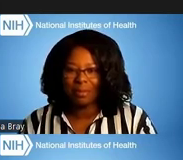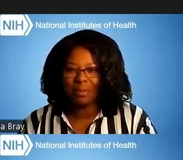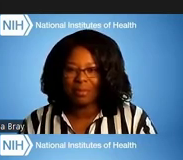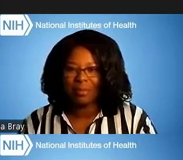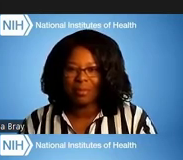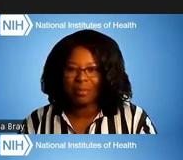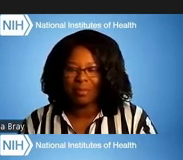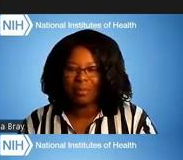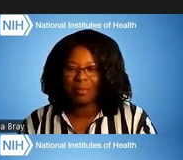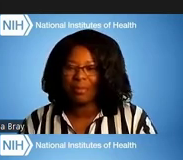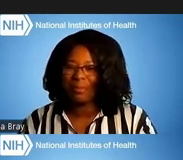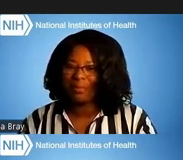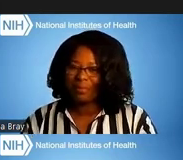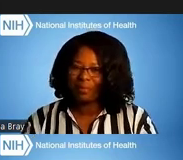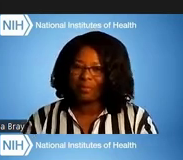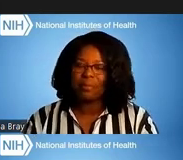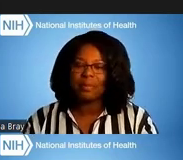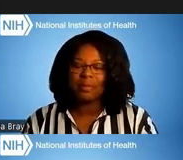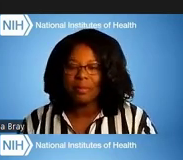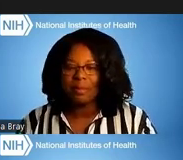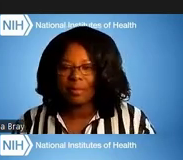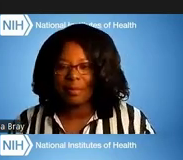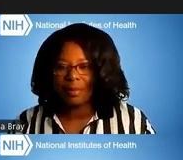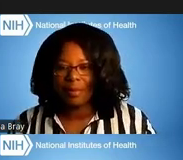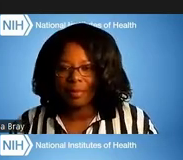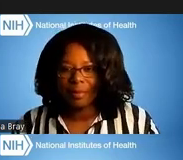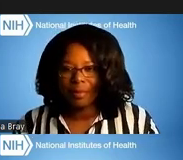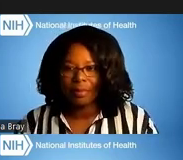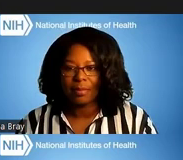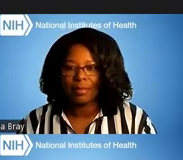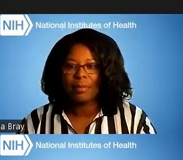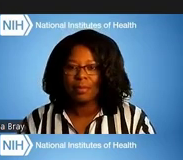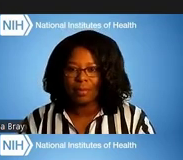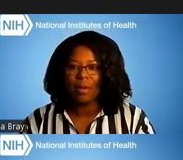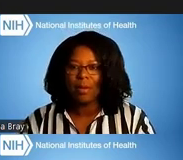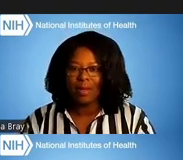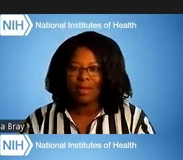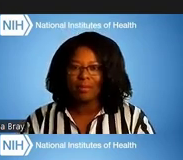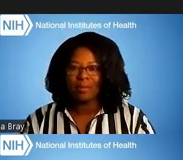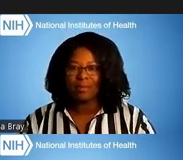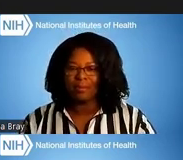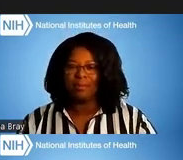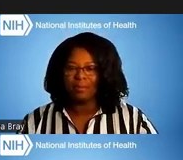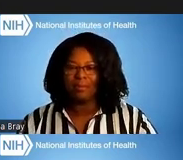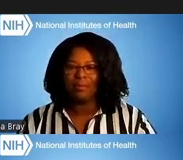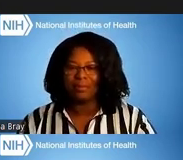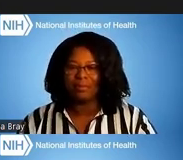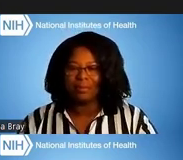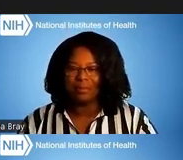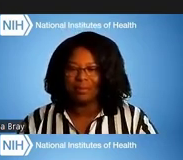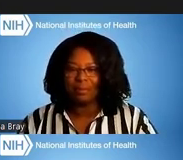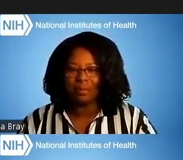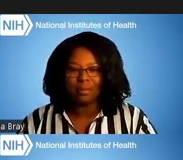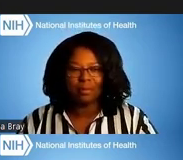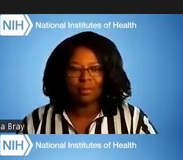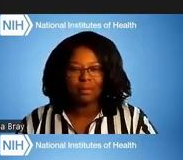that are involved in your day-to-day being in a lab. This also includes those soft skills,